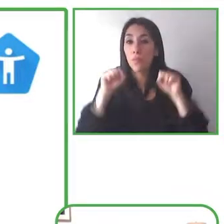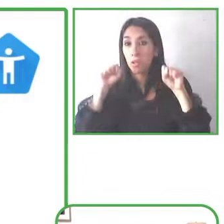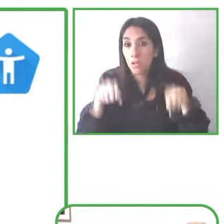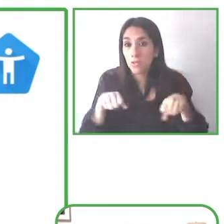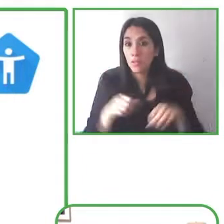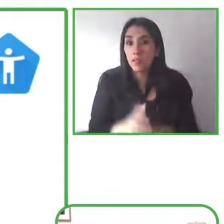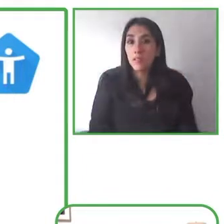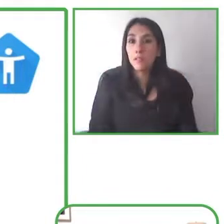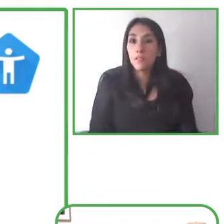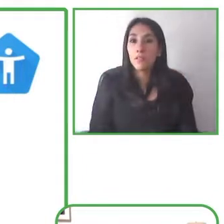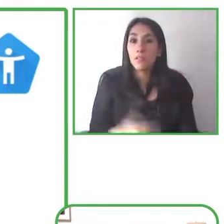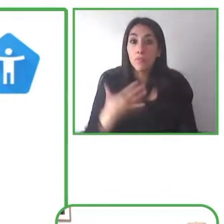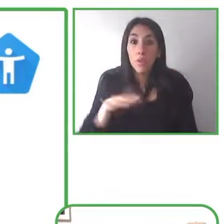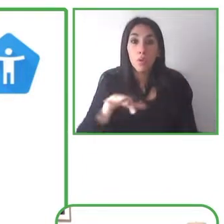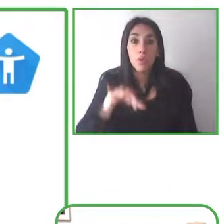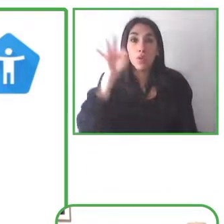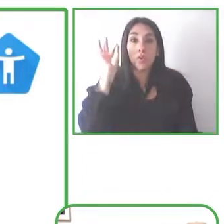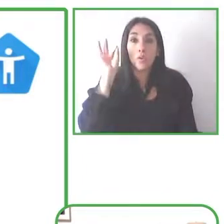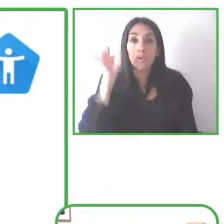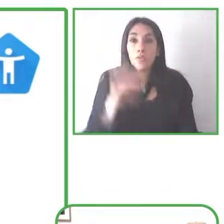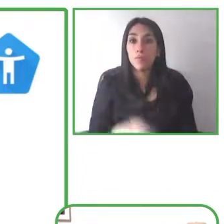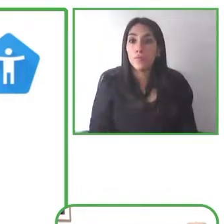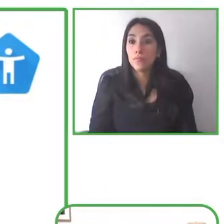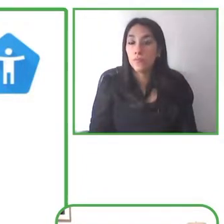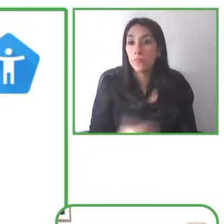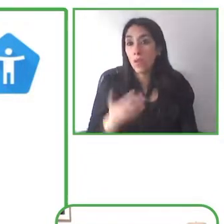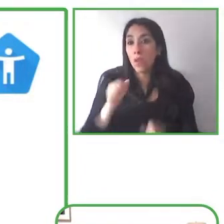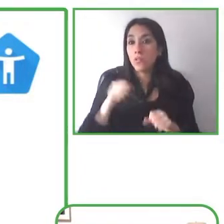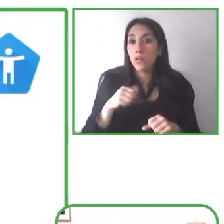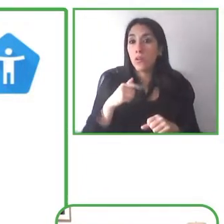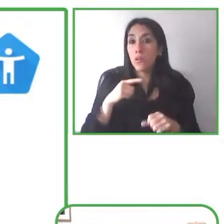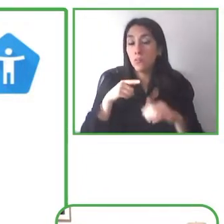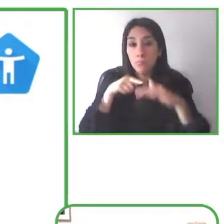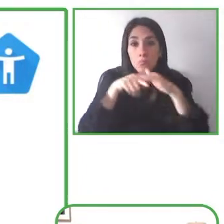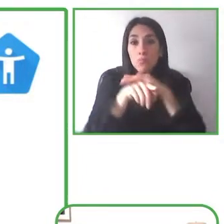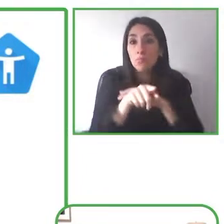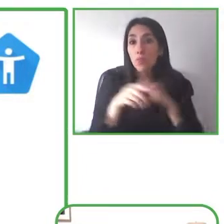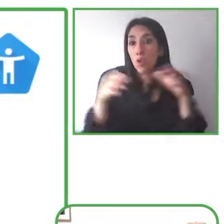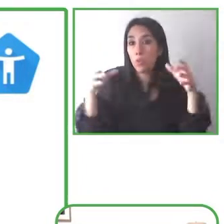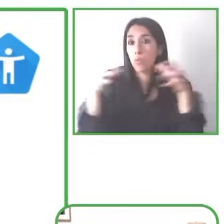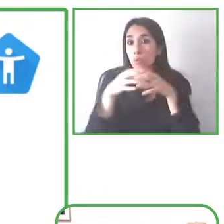to get in touch at g.co/disabilitysupport and again there